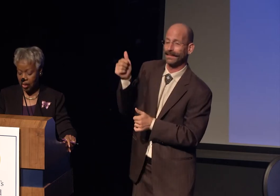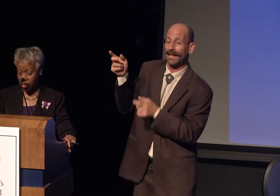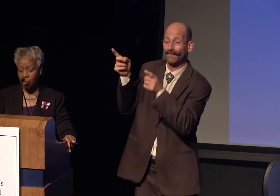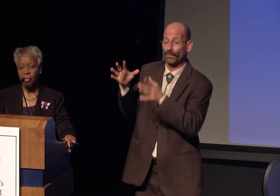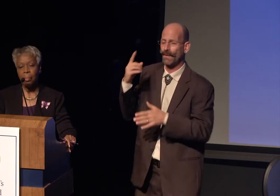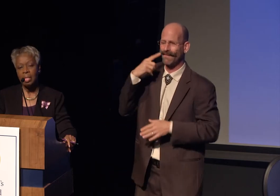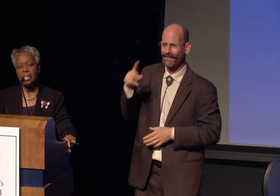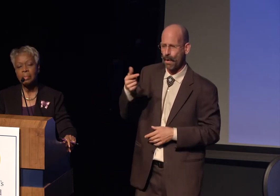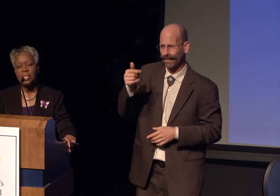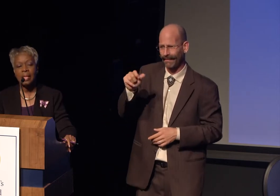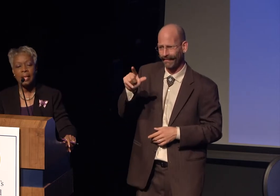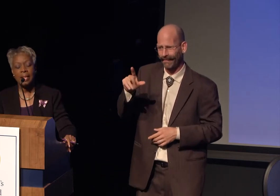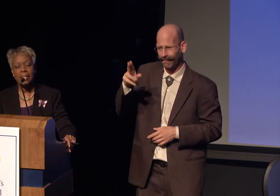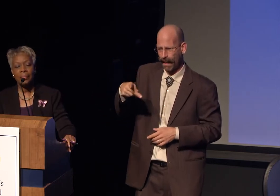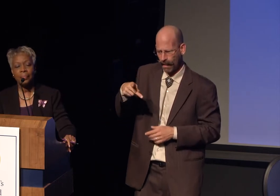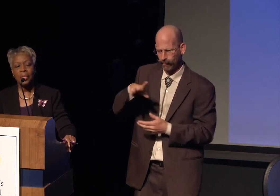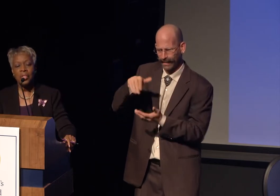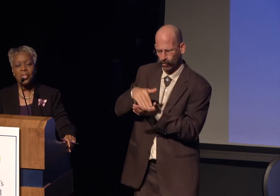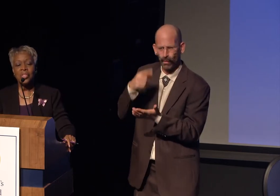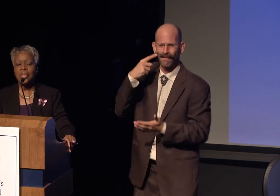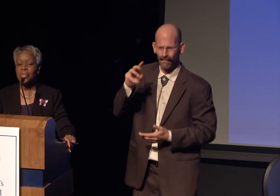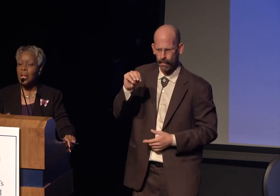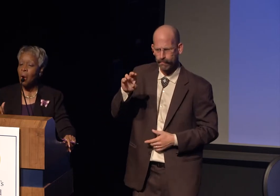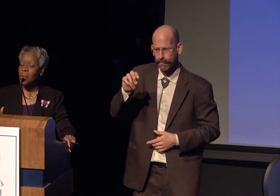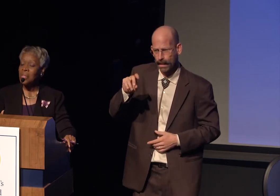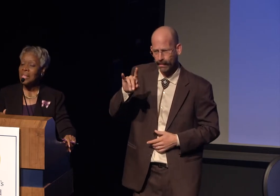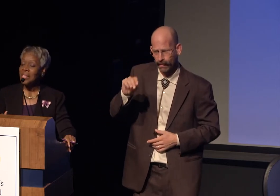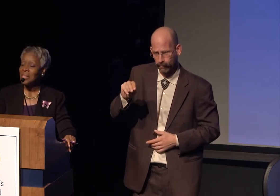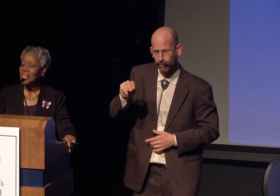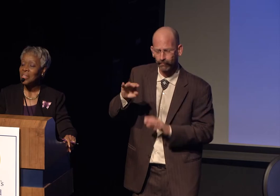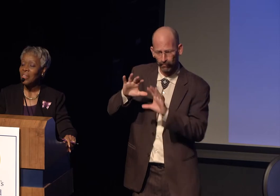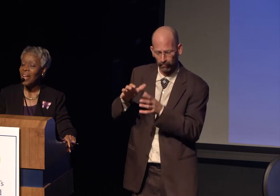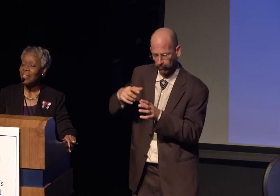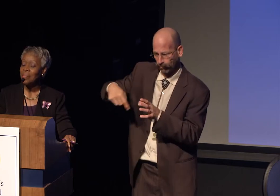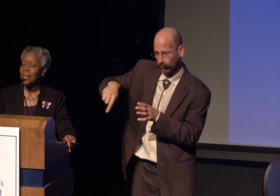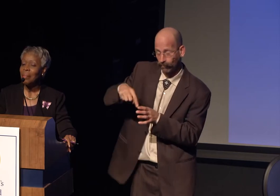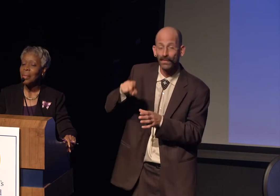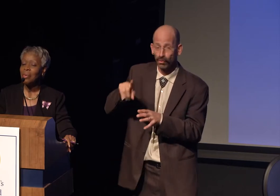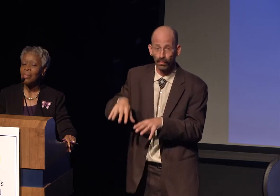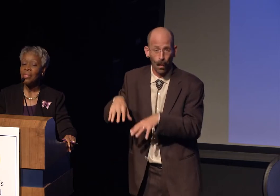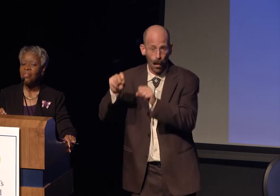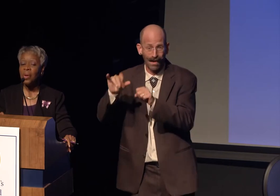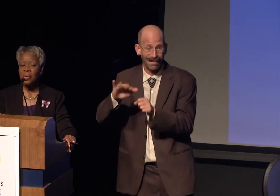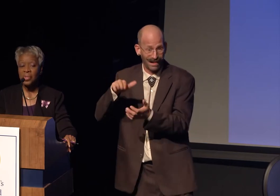of the Gallup Center for Muslim Studies. She holds the distinction of having been a member